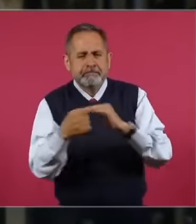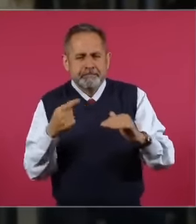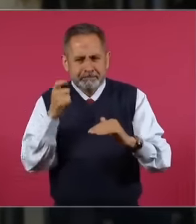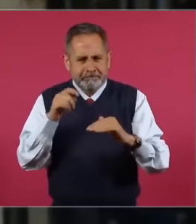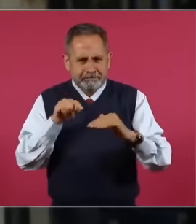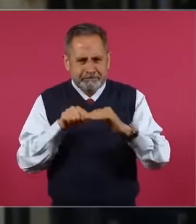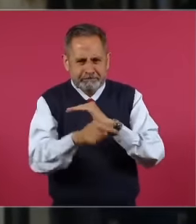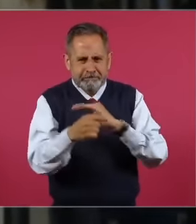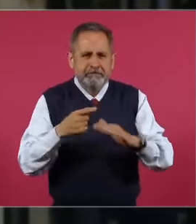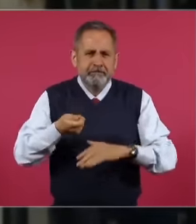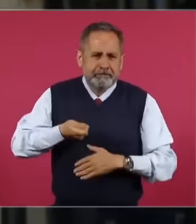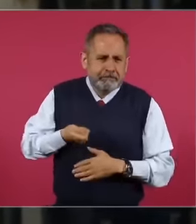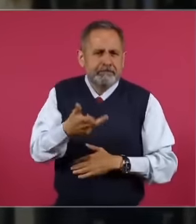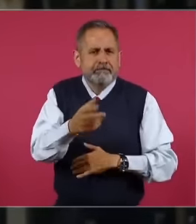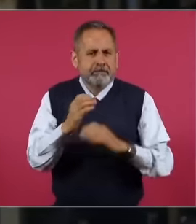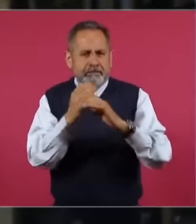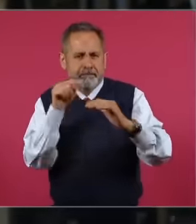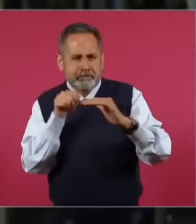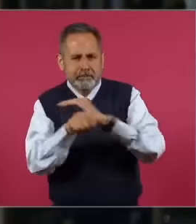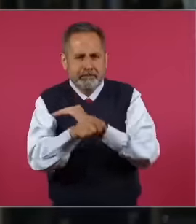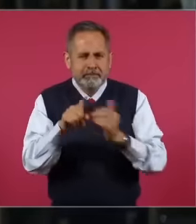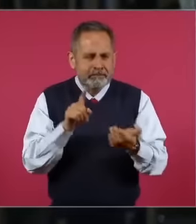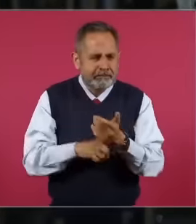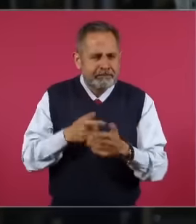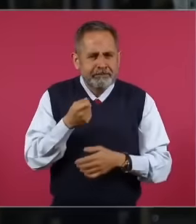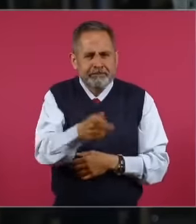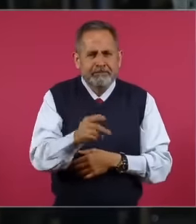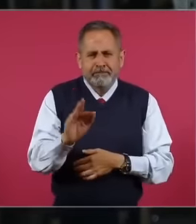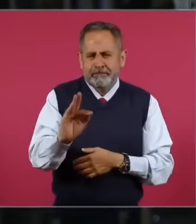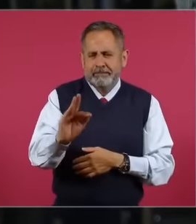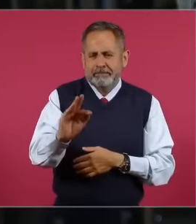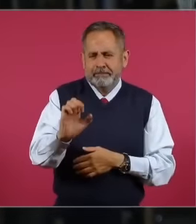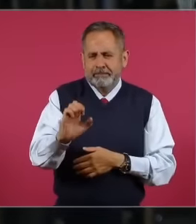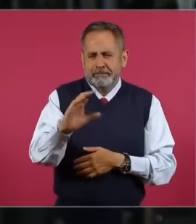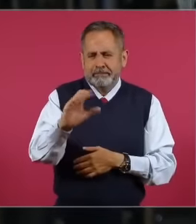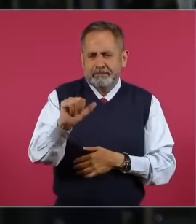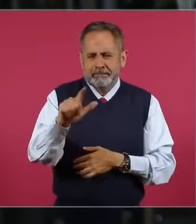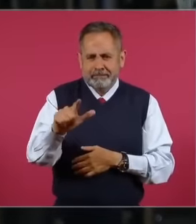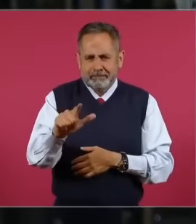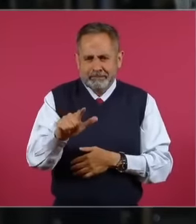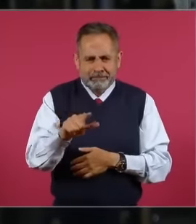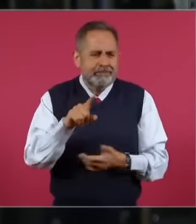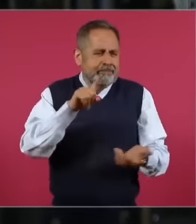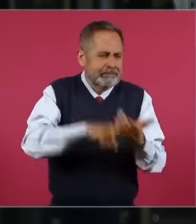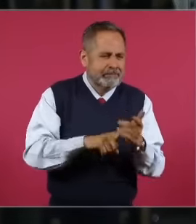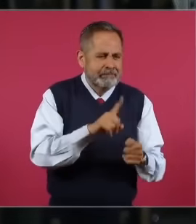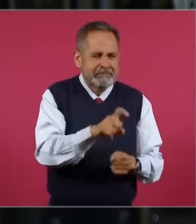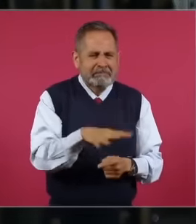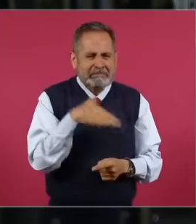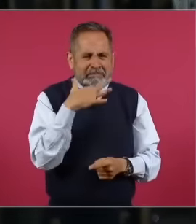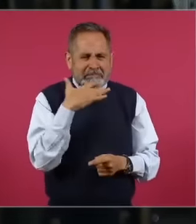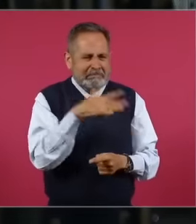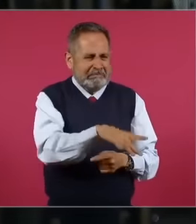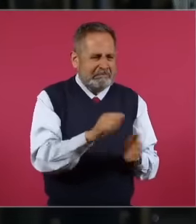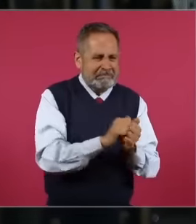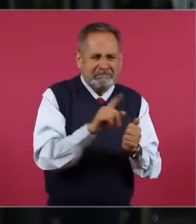renamed it the East emission tunnel as the fecal tunnel because It combines black water with gray water